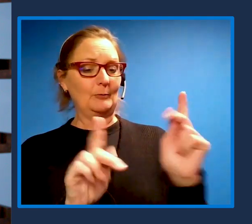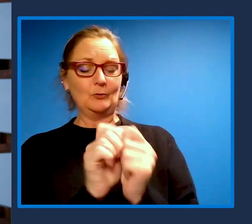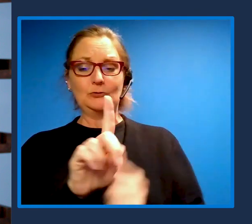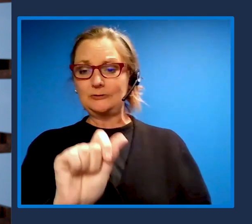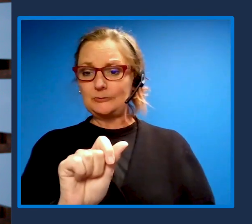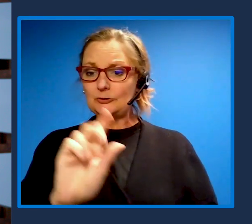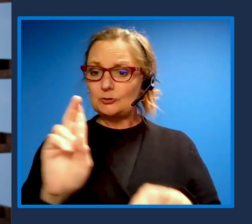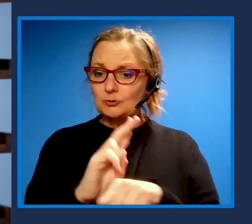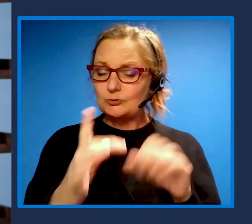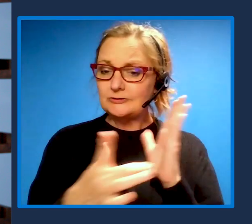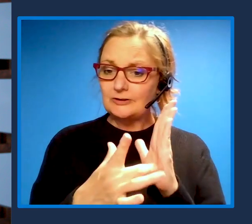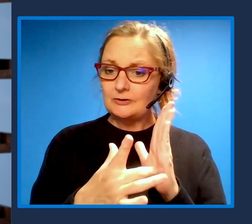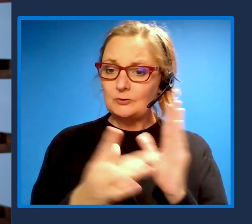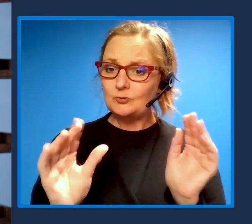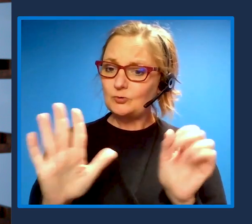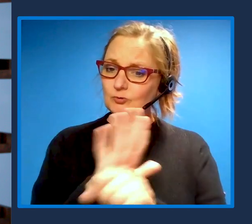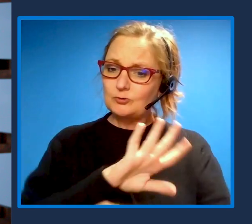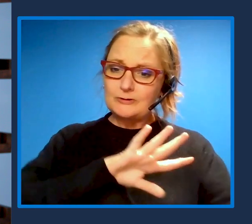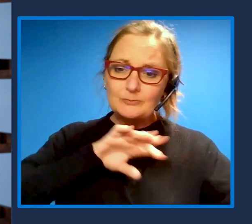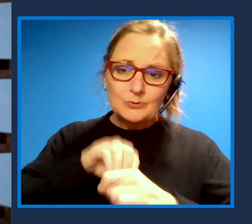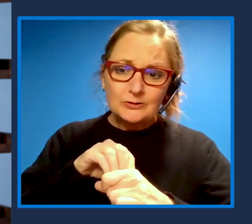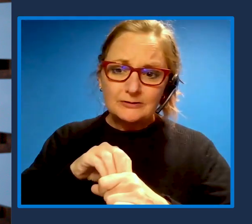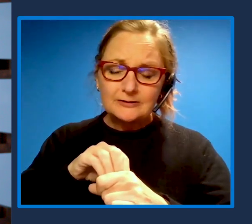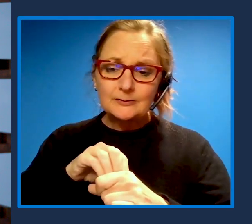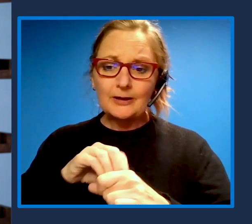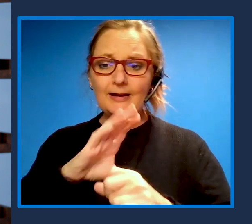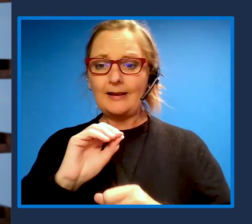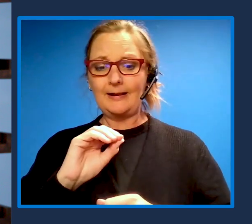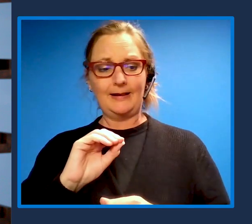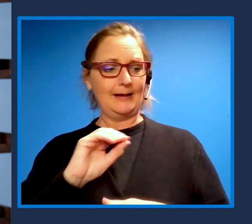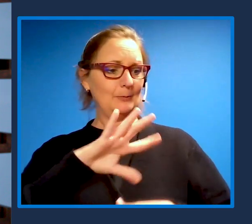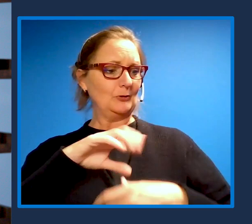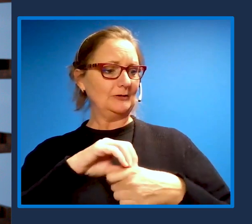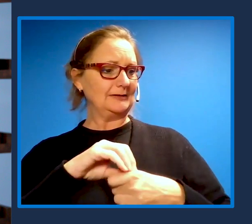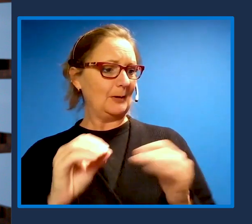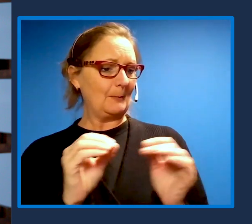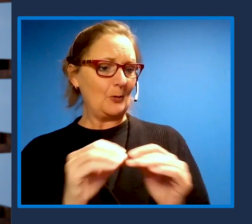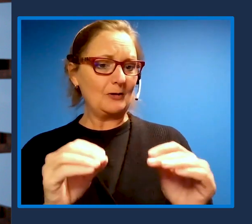and life and how every user has benefited in this process.